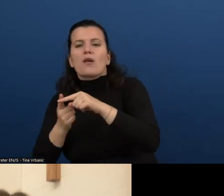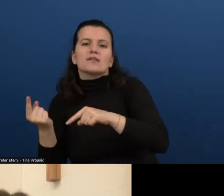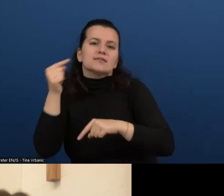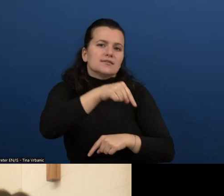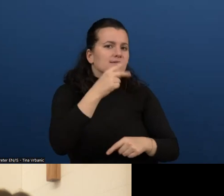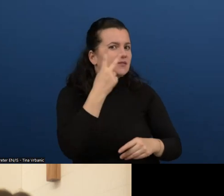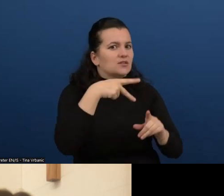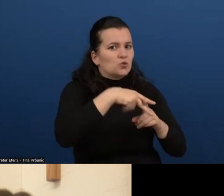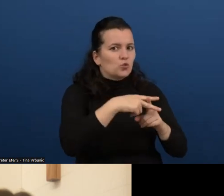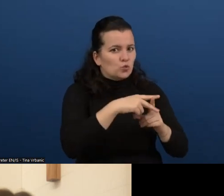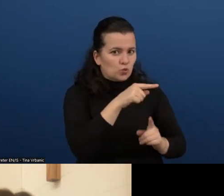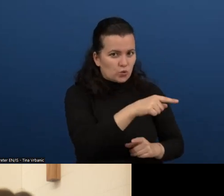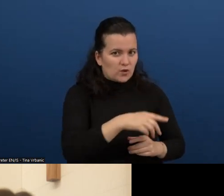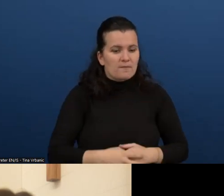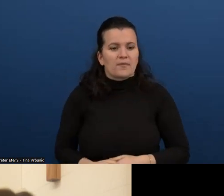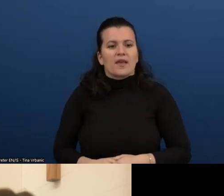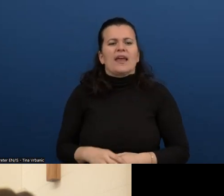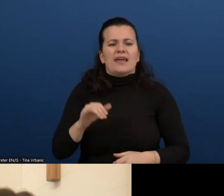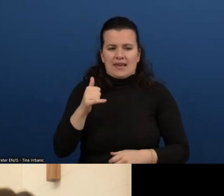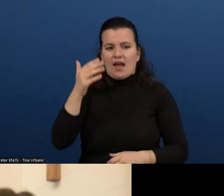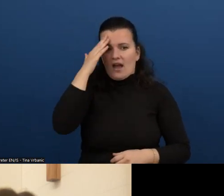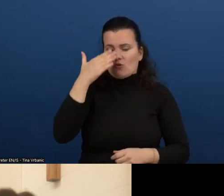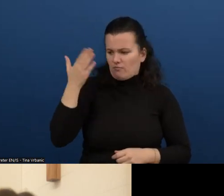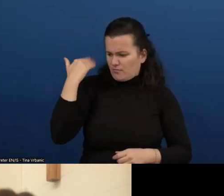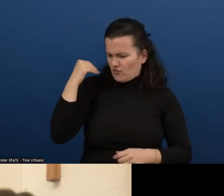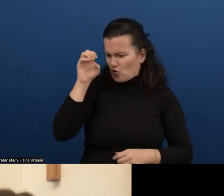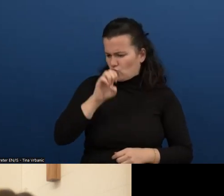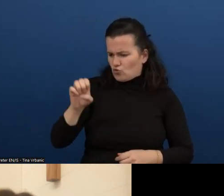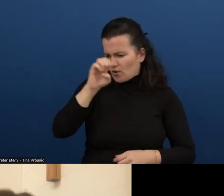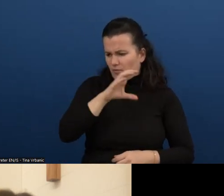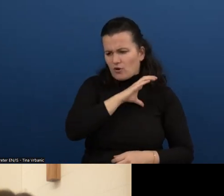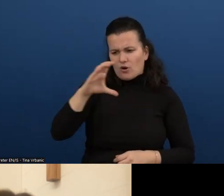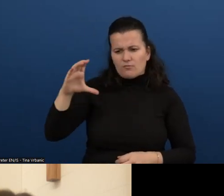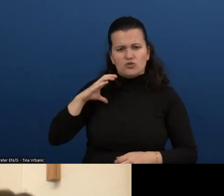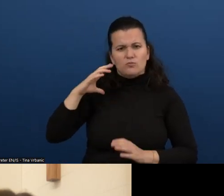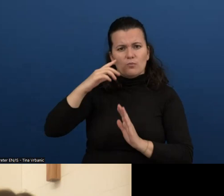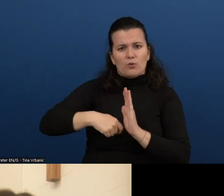But there was a European Commission project that was that you mentioned. That's WAI tools.